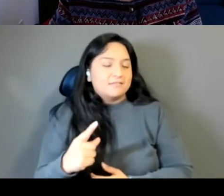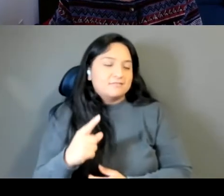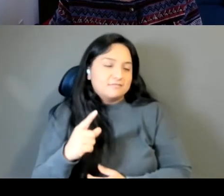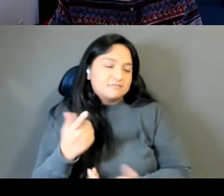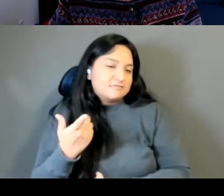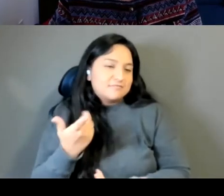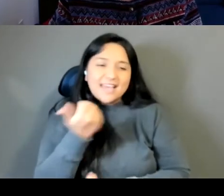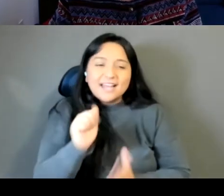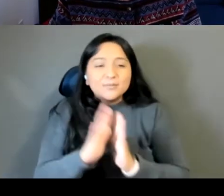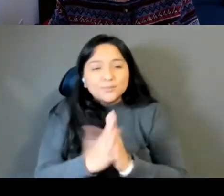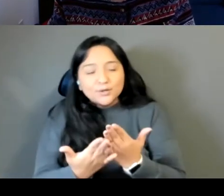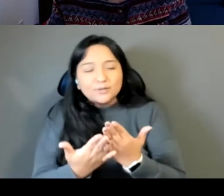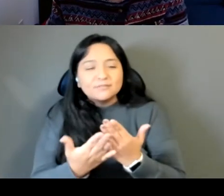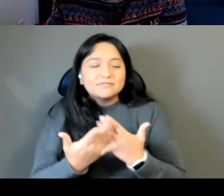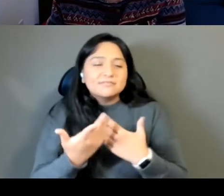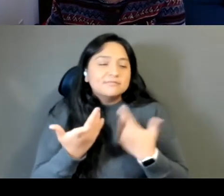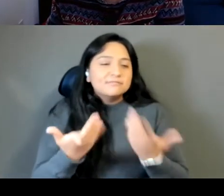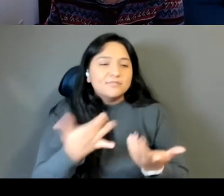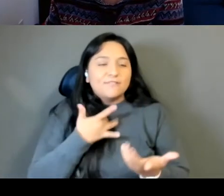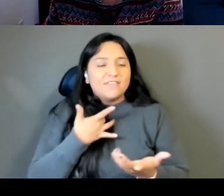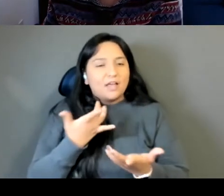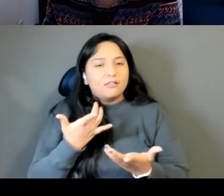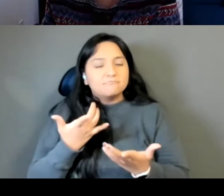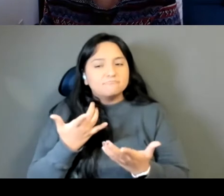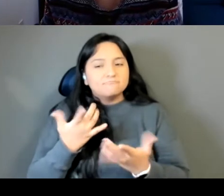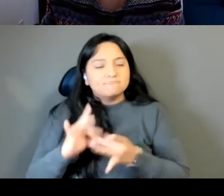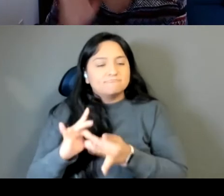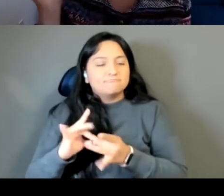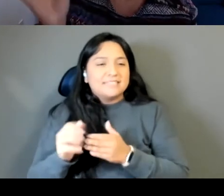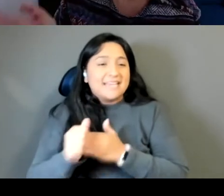that served as guides as you're writing them. Sunisa Manning Yeah, let's go quickly through it because